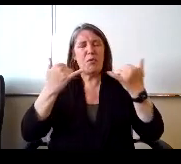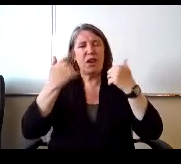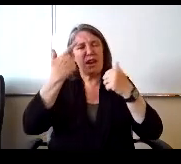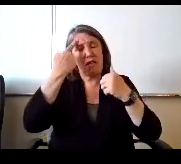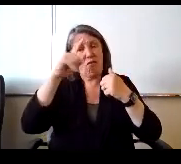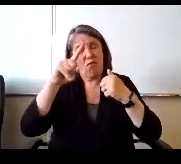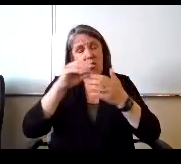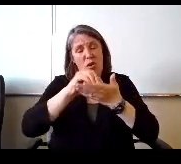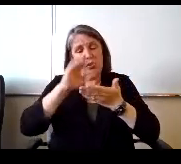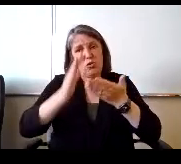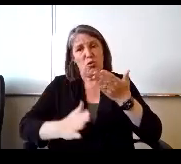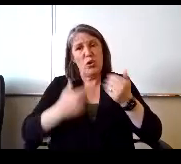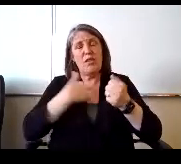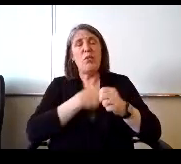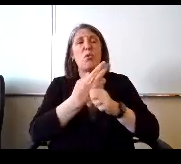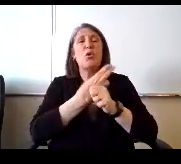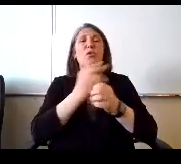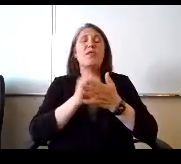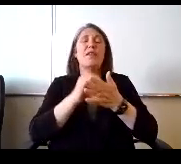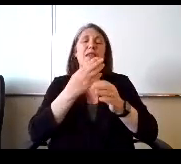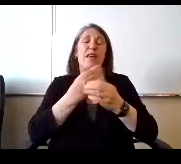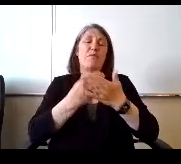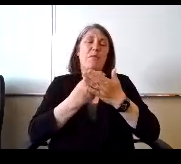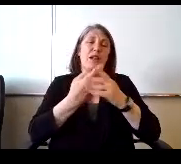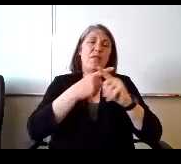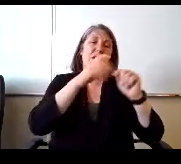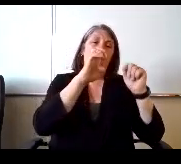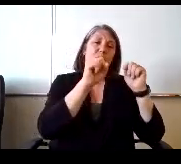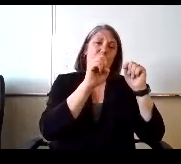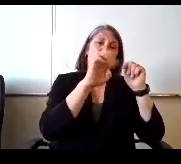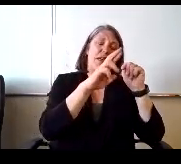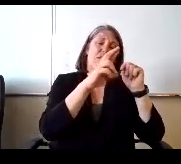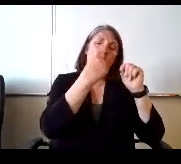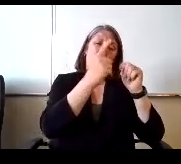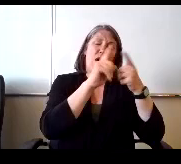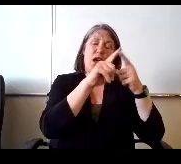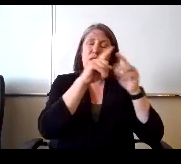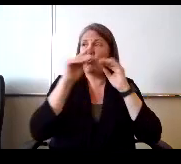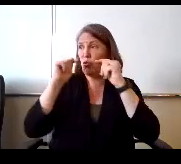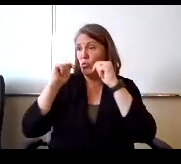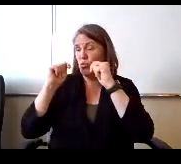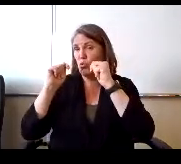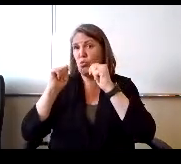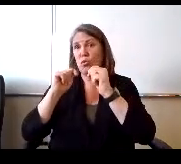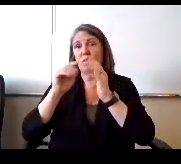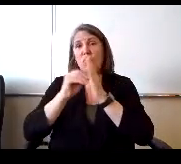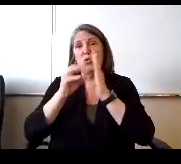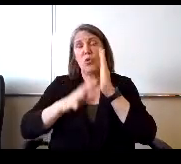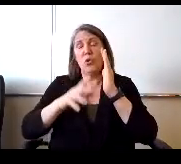from us or one to pay teachers after school to do tutoring students that need support right now and then S